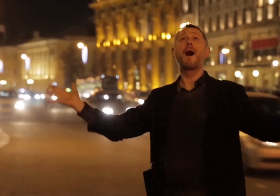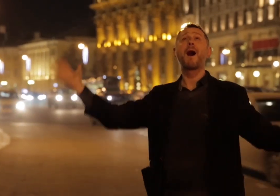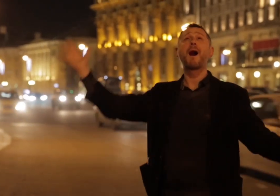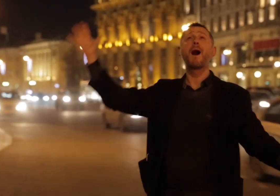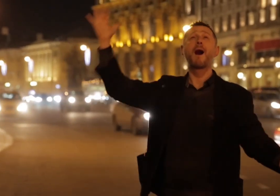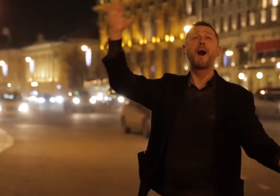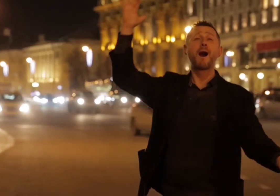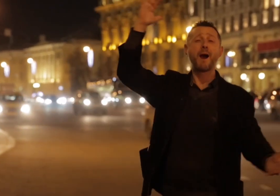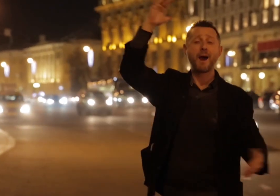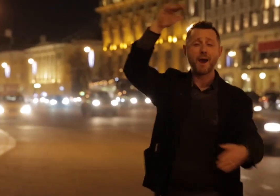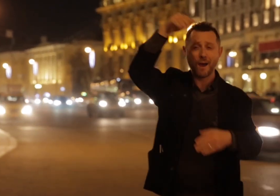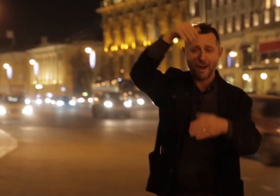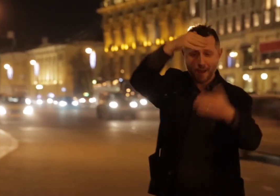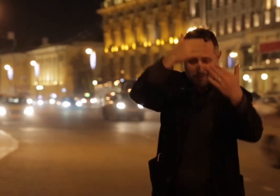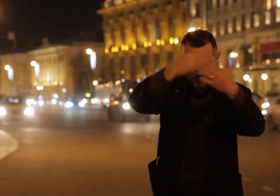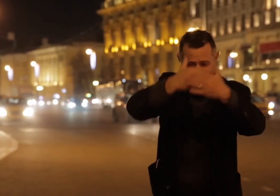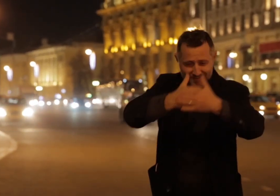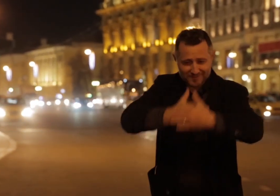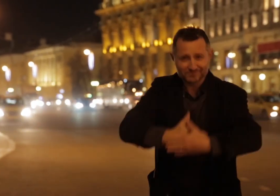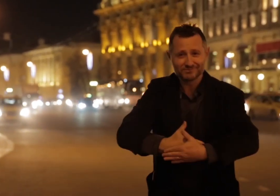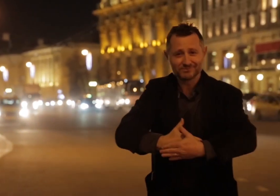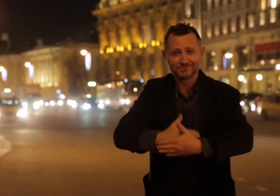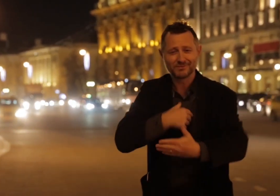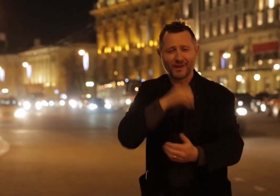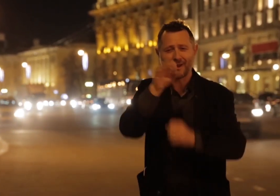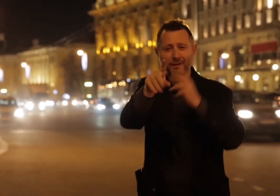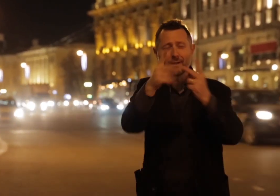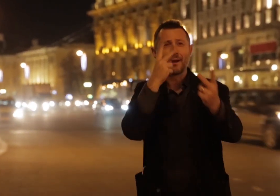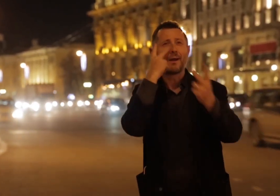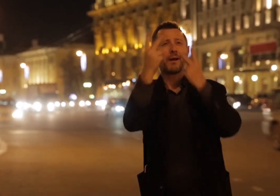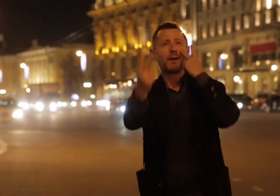the city from morning to night and you’ve